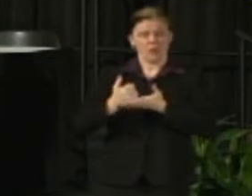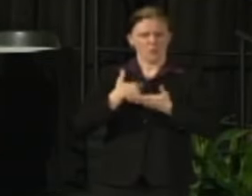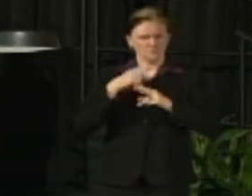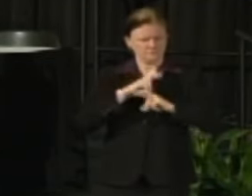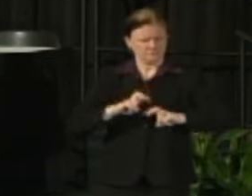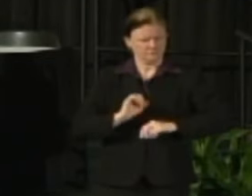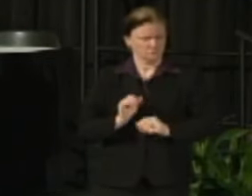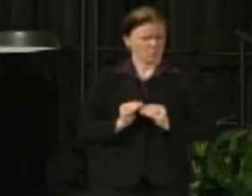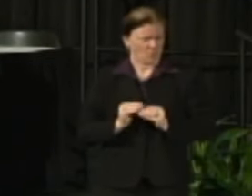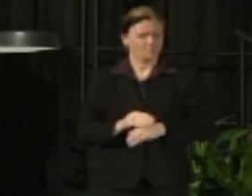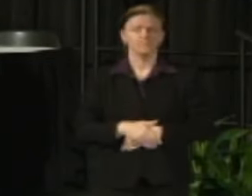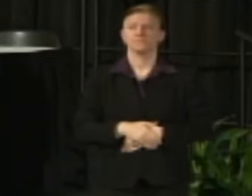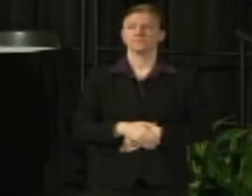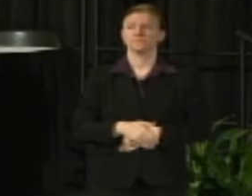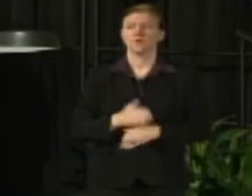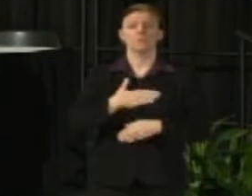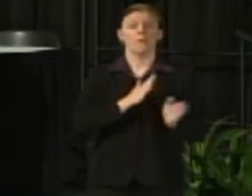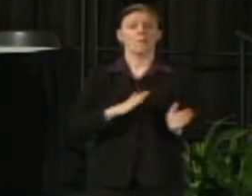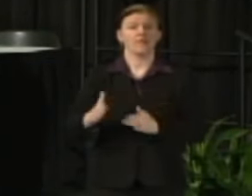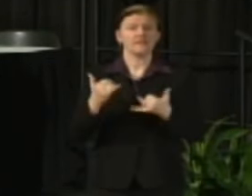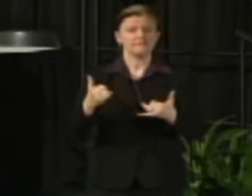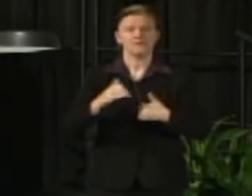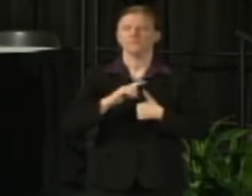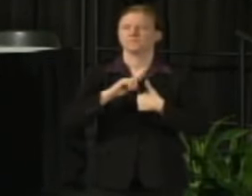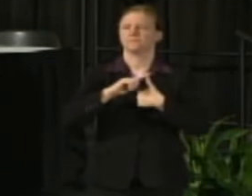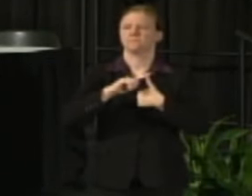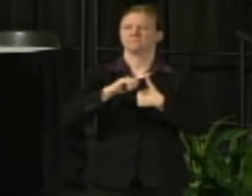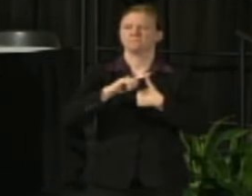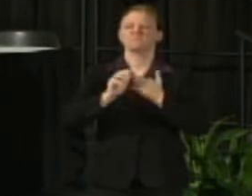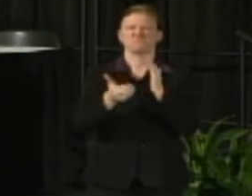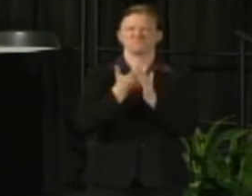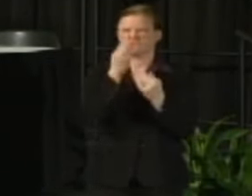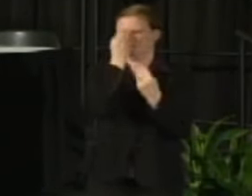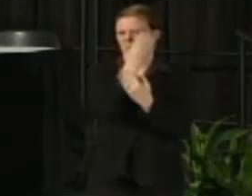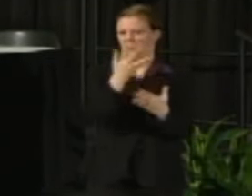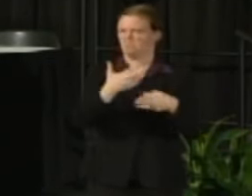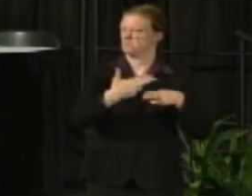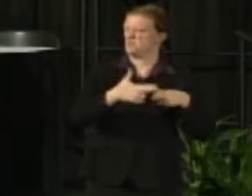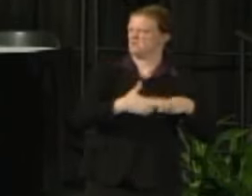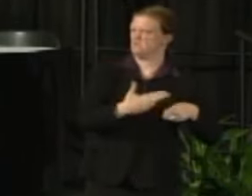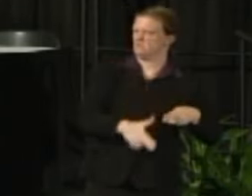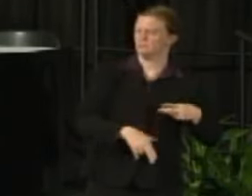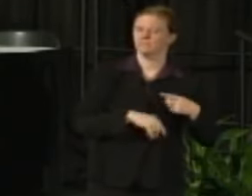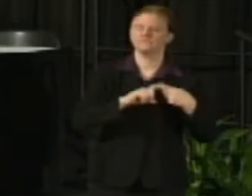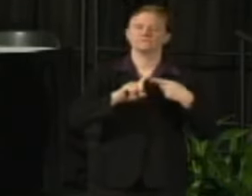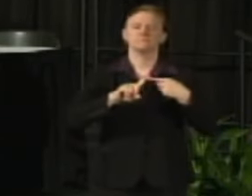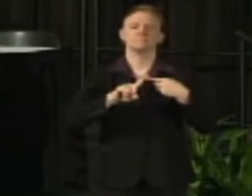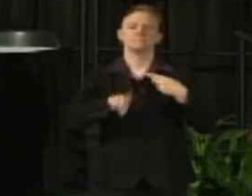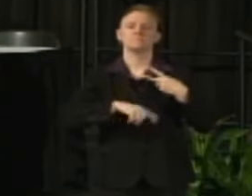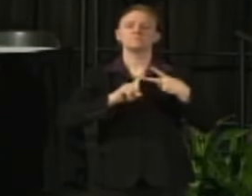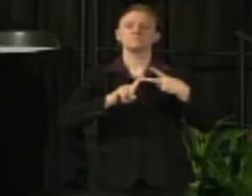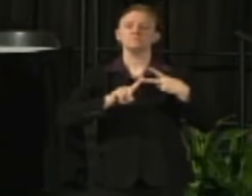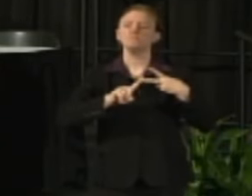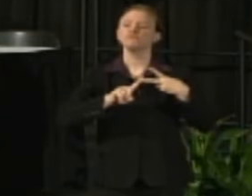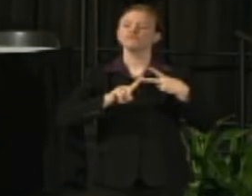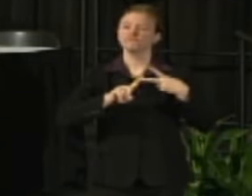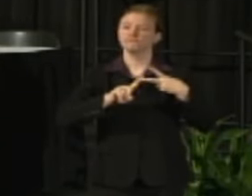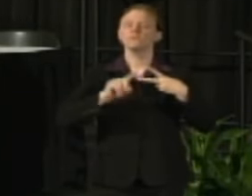So the format and what we'll do today. I'll provide some updates fairly briefly. We will have some comments that I'll also describe